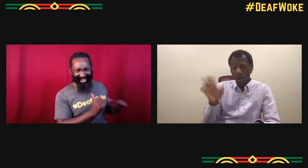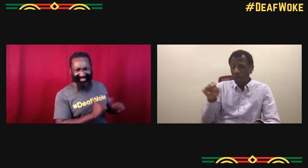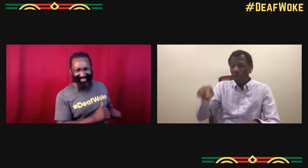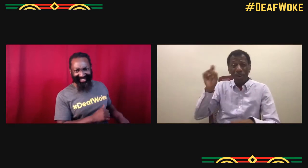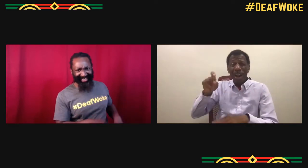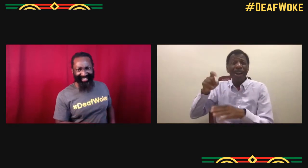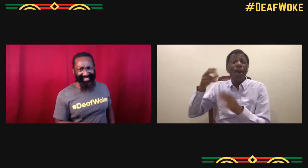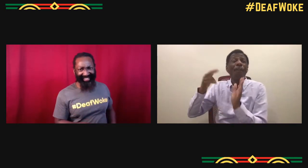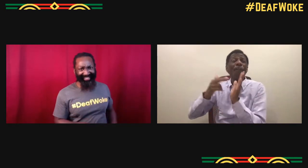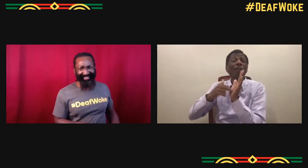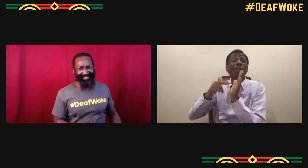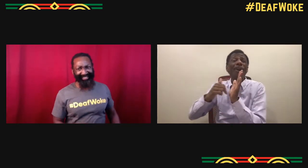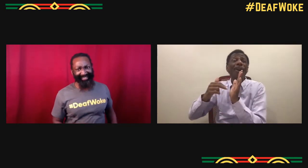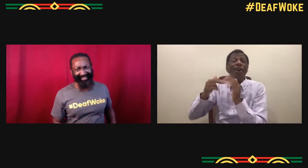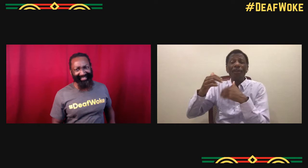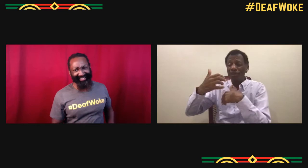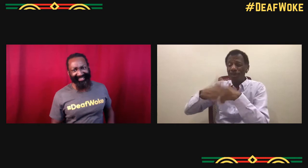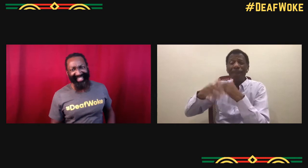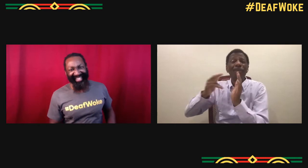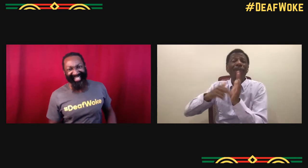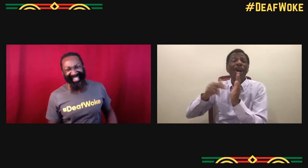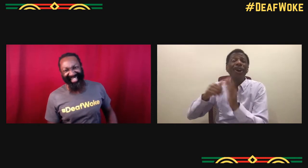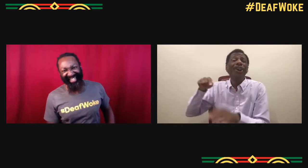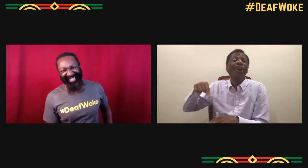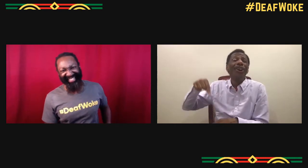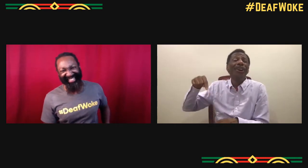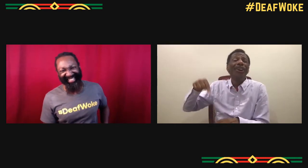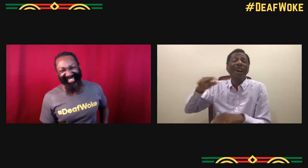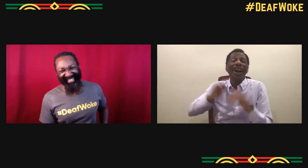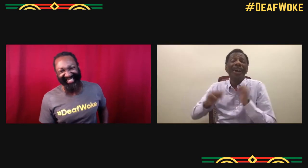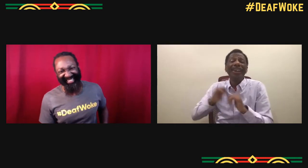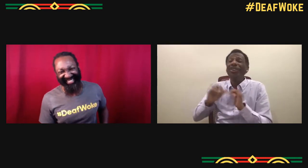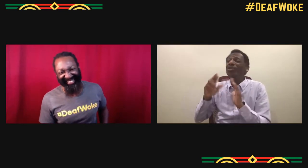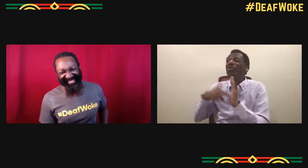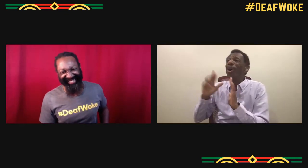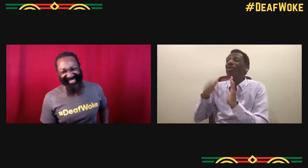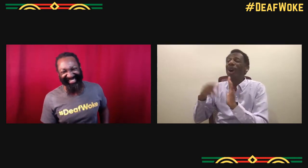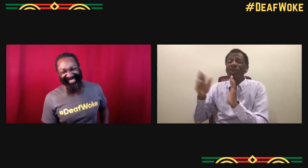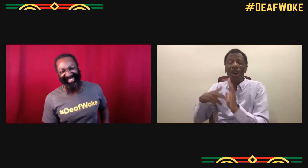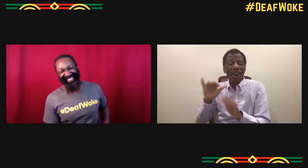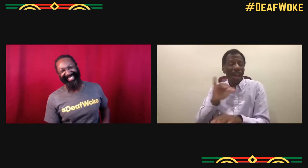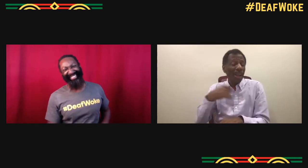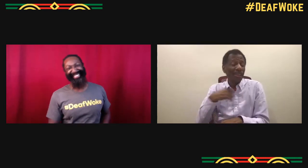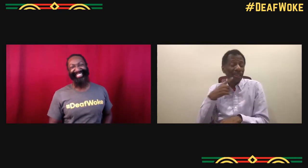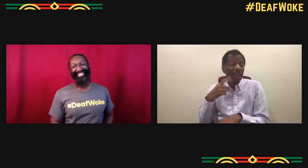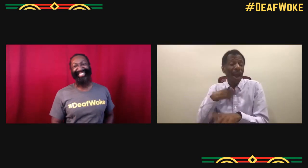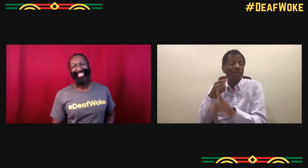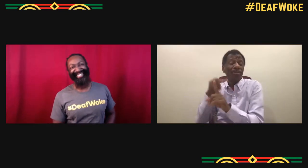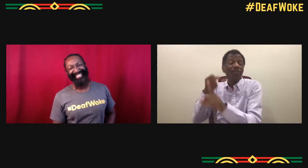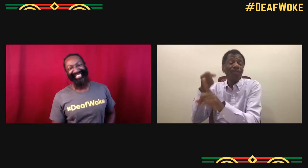or what is your acting career like at the moment? Acting as my butter.